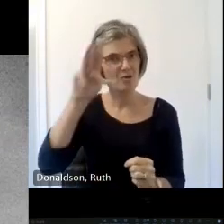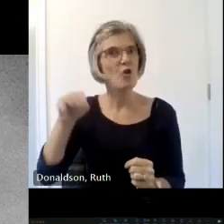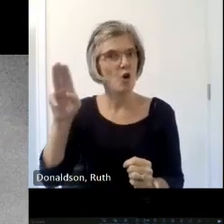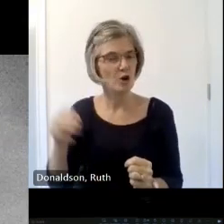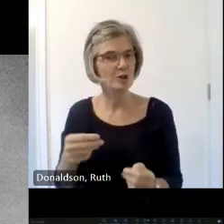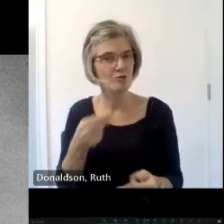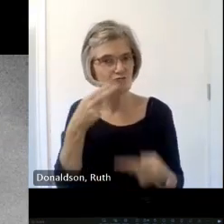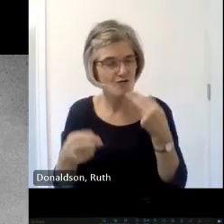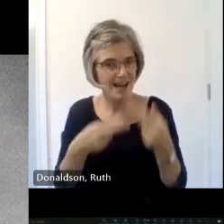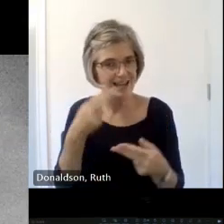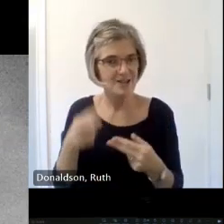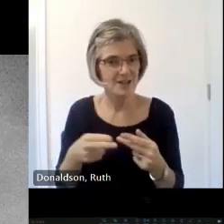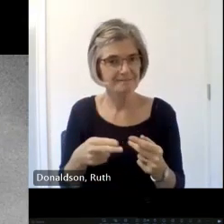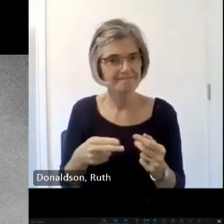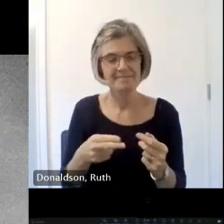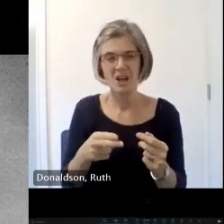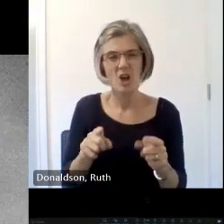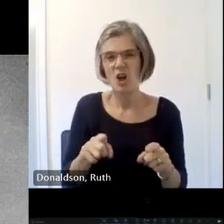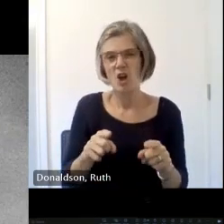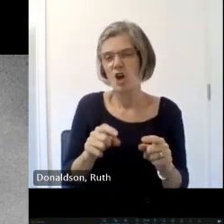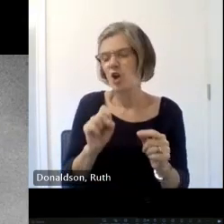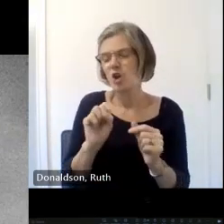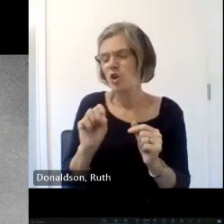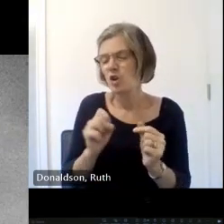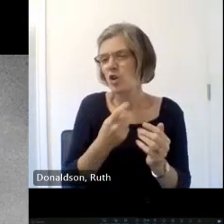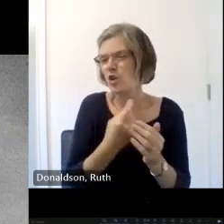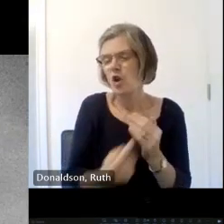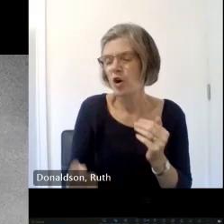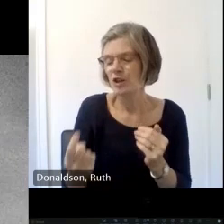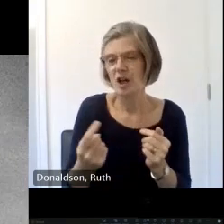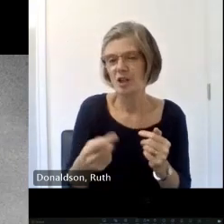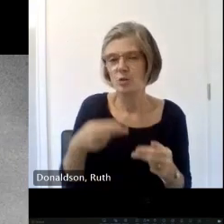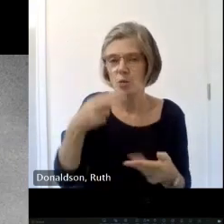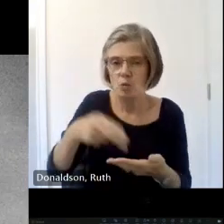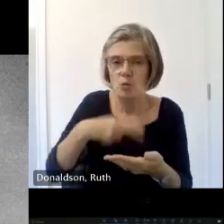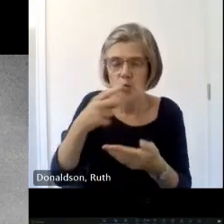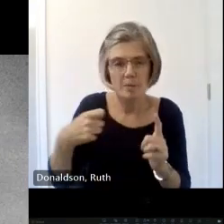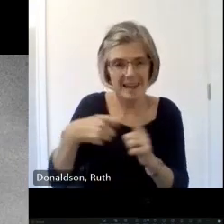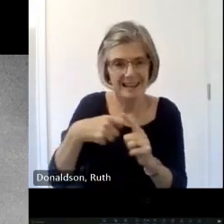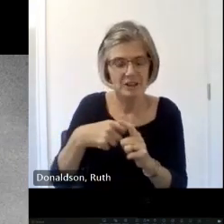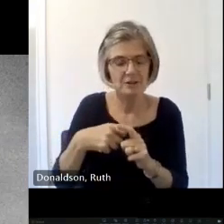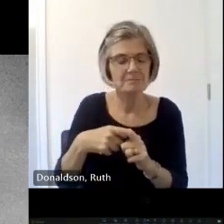were described as centers of civilization some of them had Arts from Buckingham Palace hanging